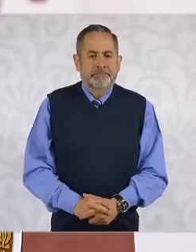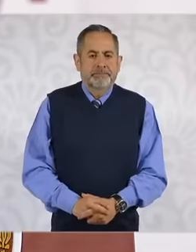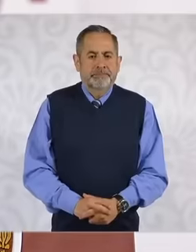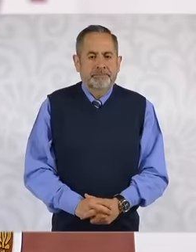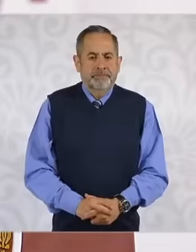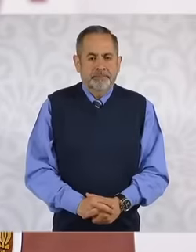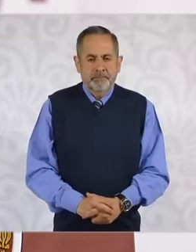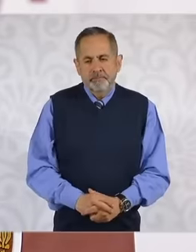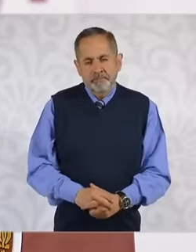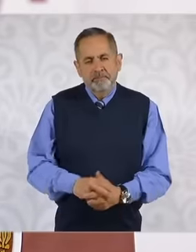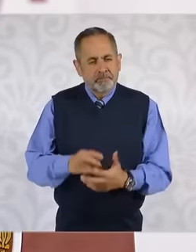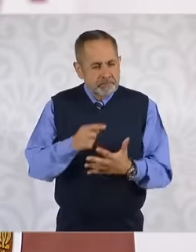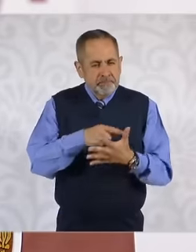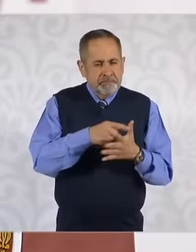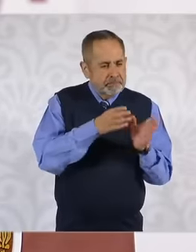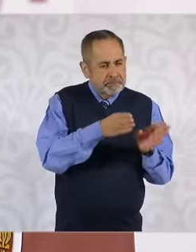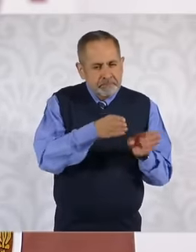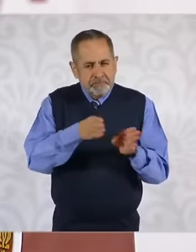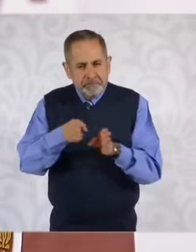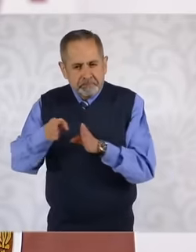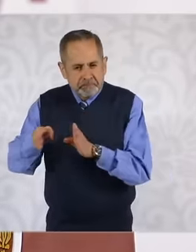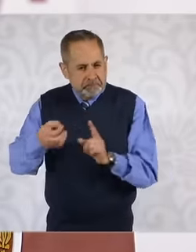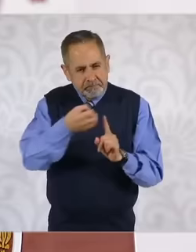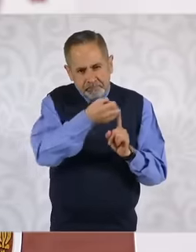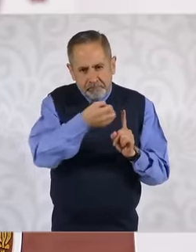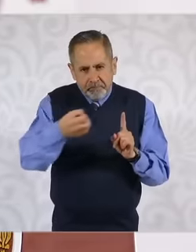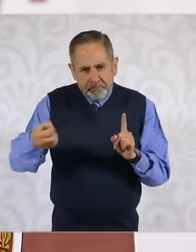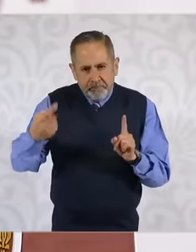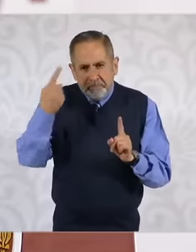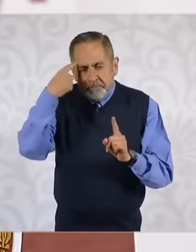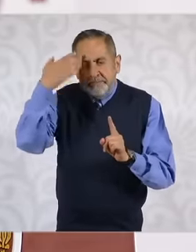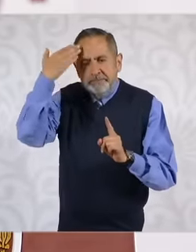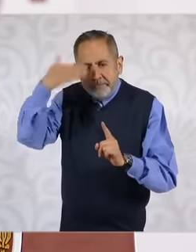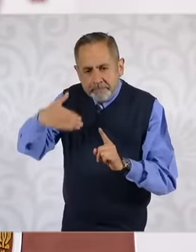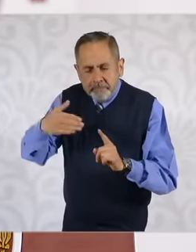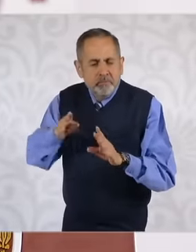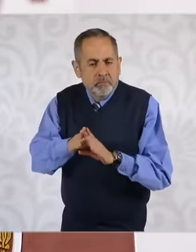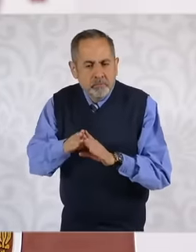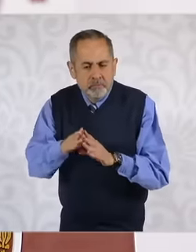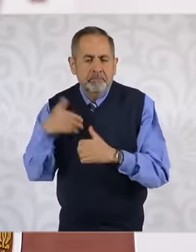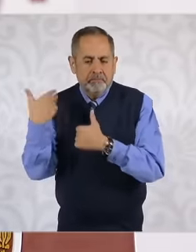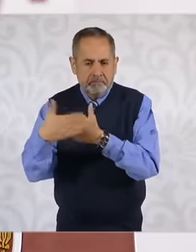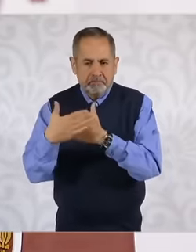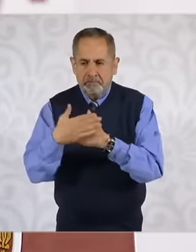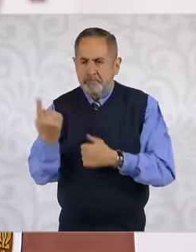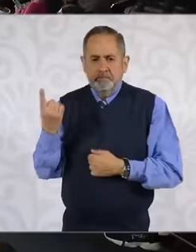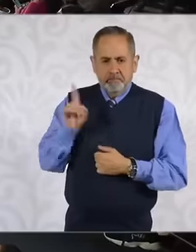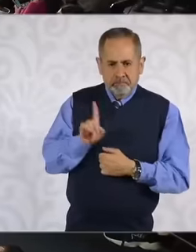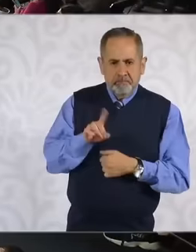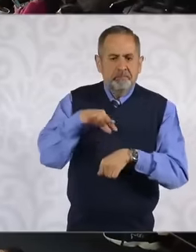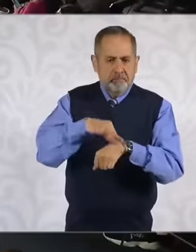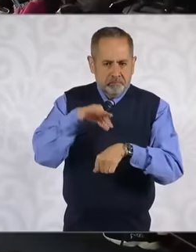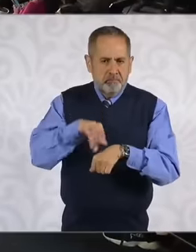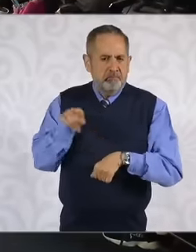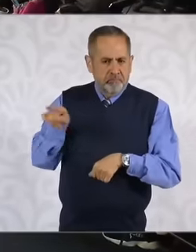this whole very important process Dr. Kovich is going to explain it here and then And also how